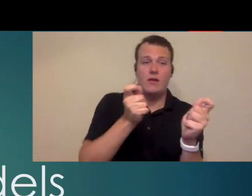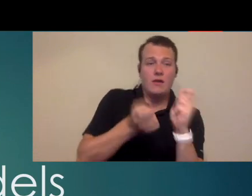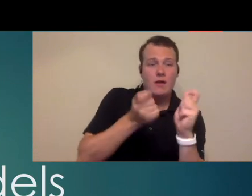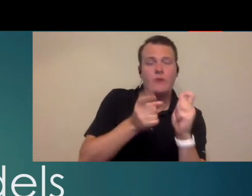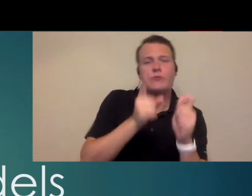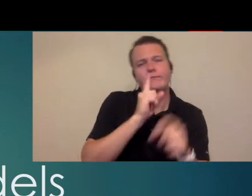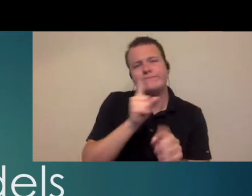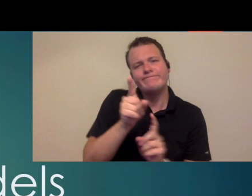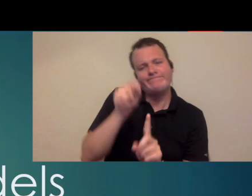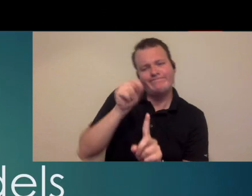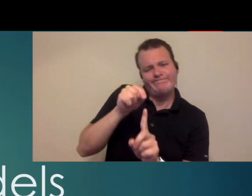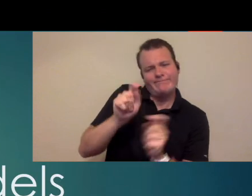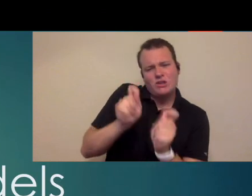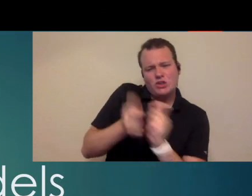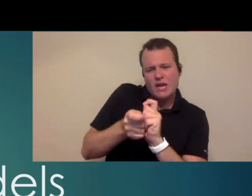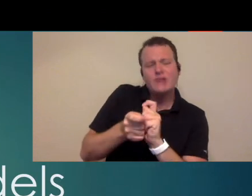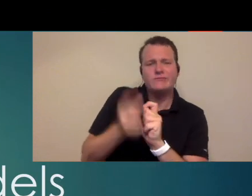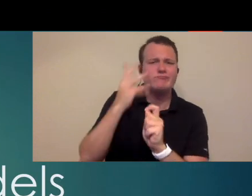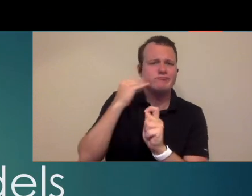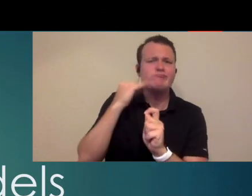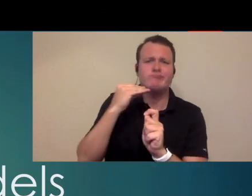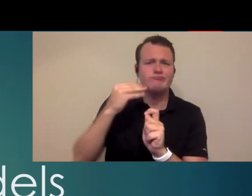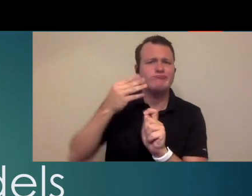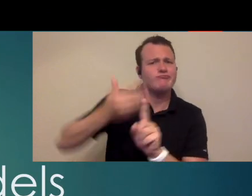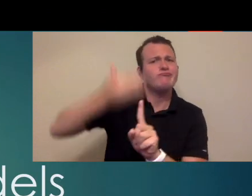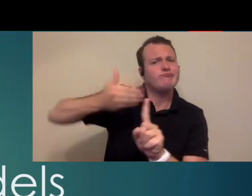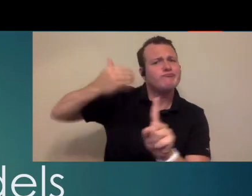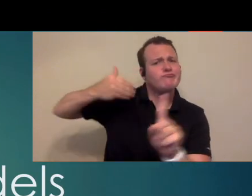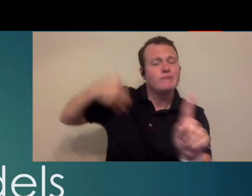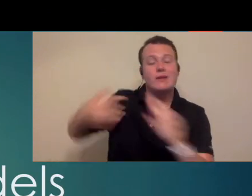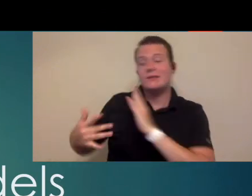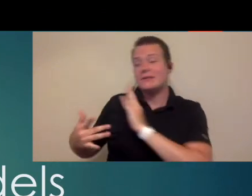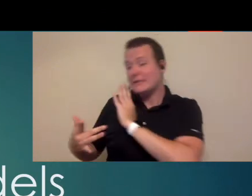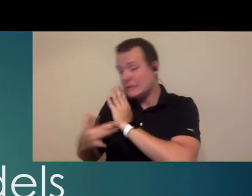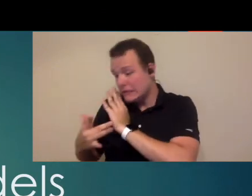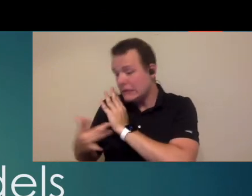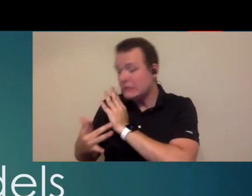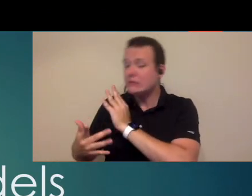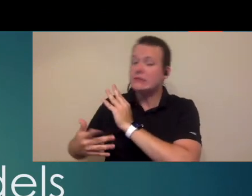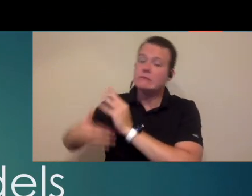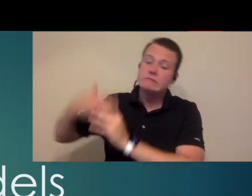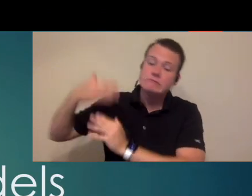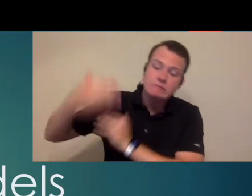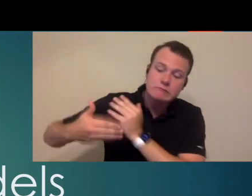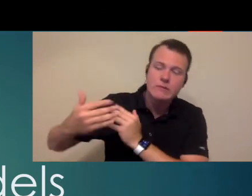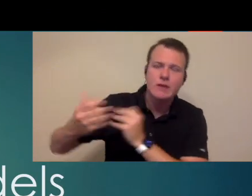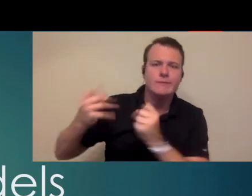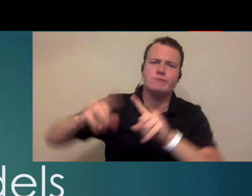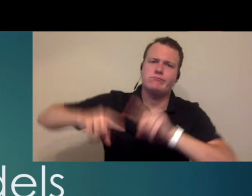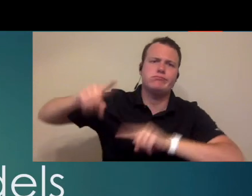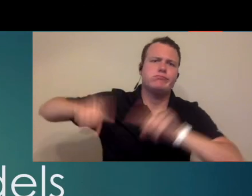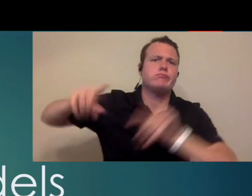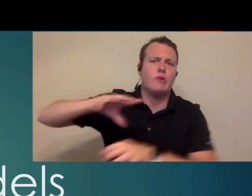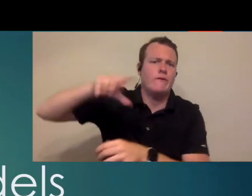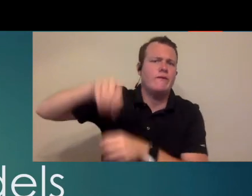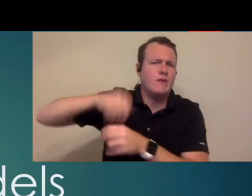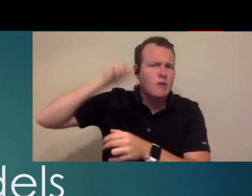which I think change has always been something in our field you know we've seen a lot of changes come and go with technology and well many different